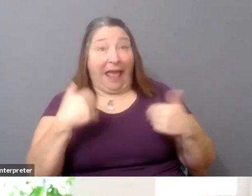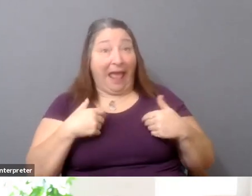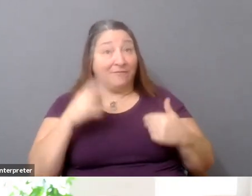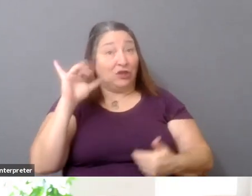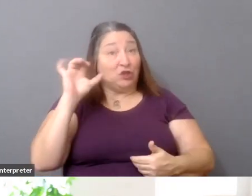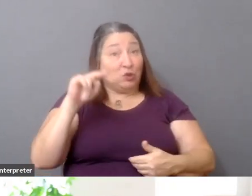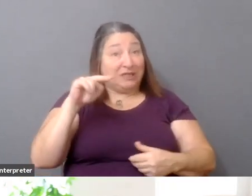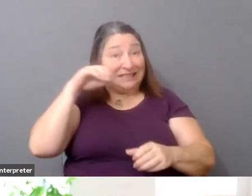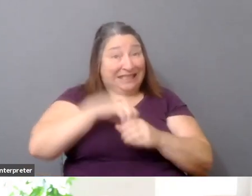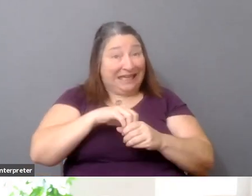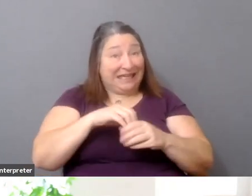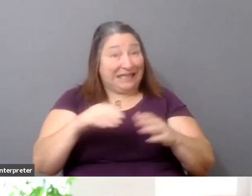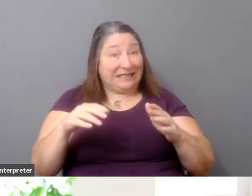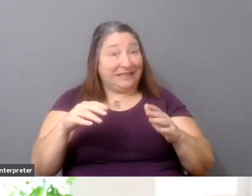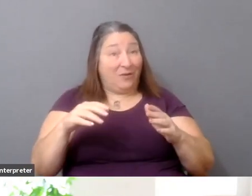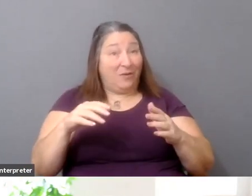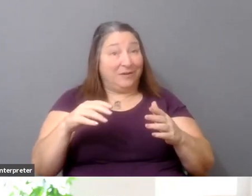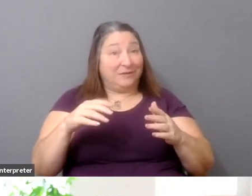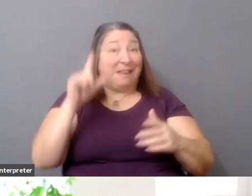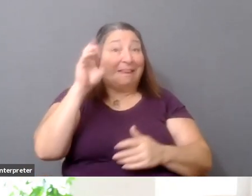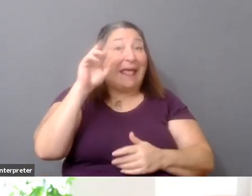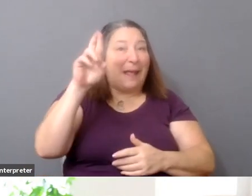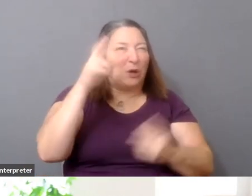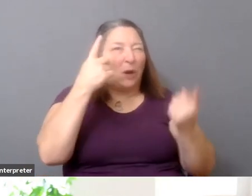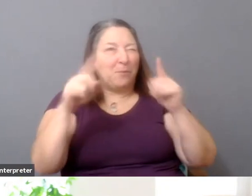Is this, you know, just the eventual trend